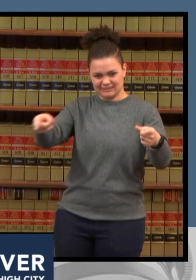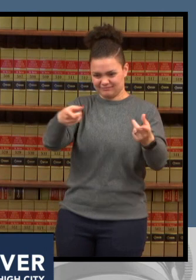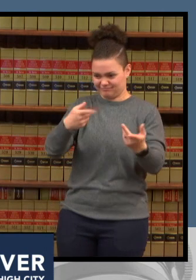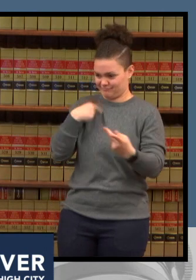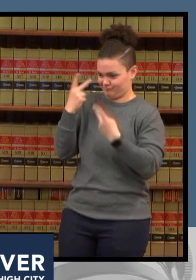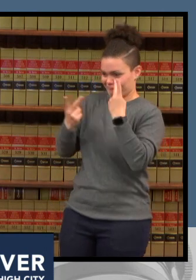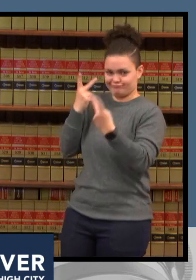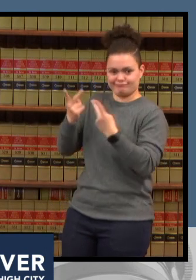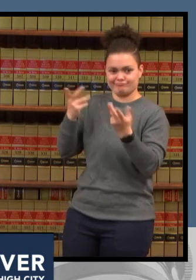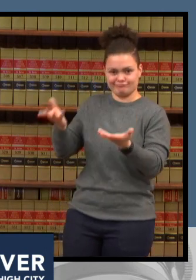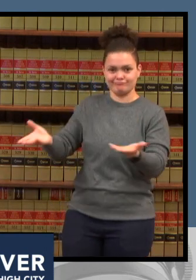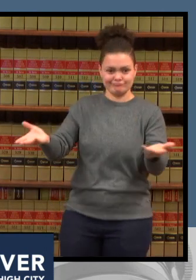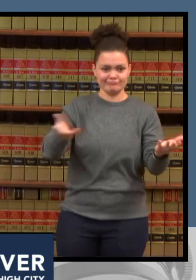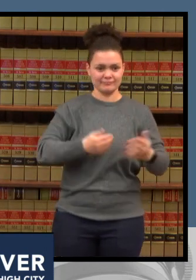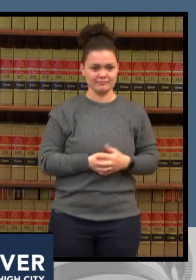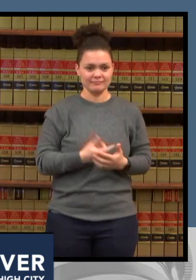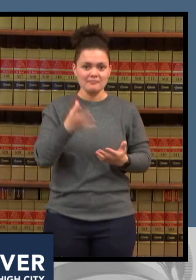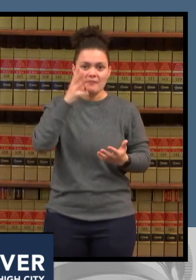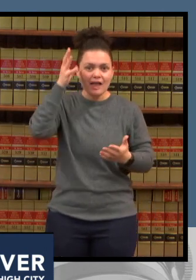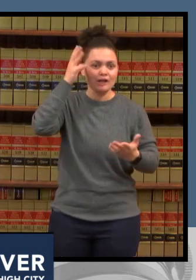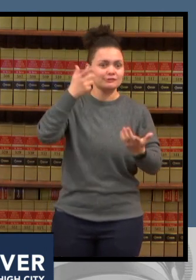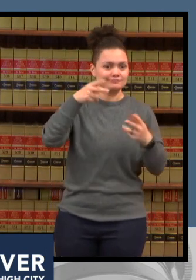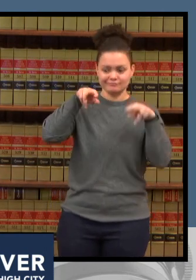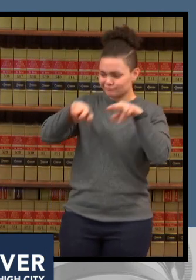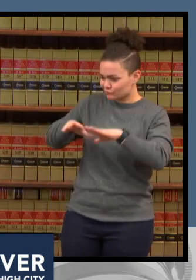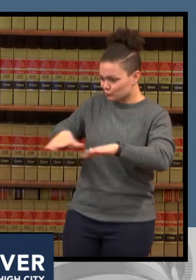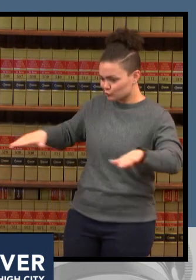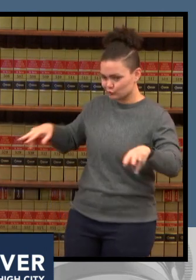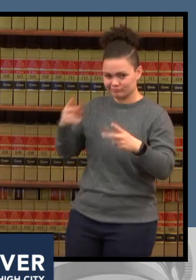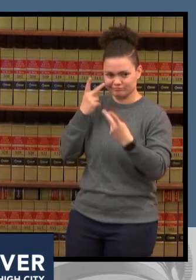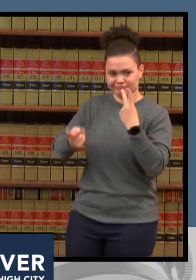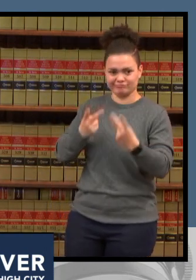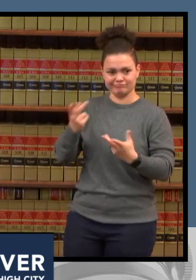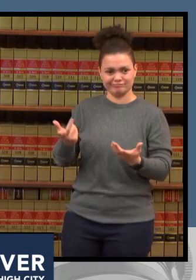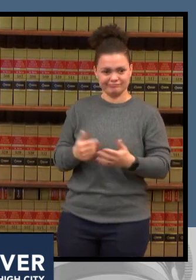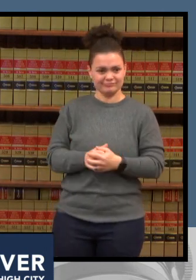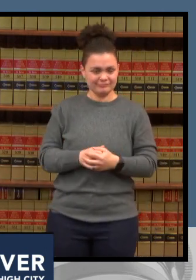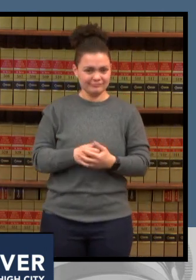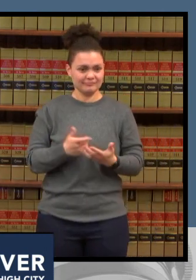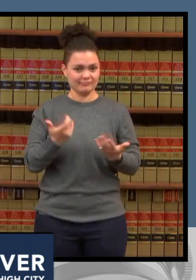it to our kids to do everything we can to keep them safe and healthy by keeping them in school